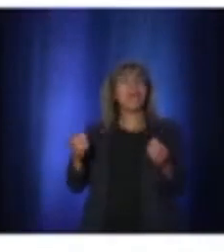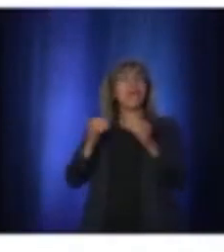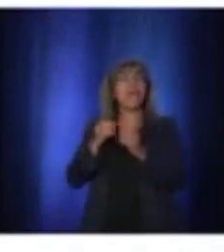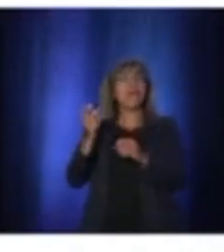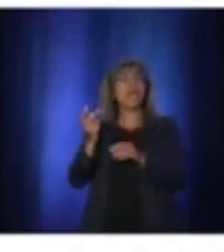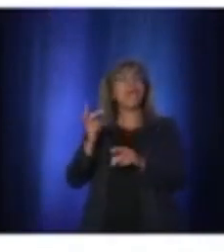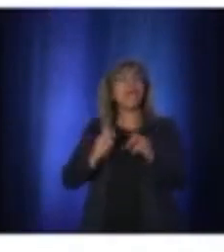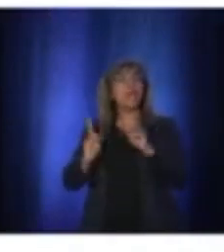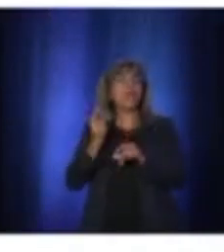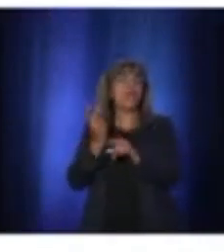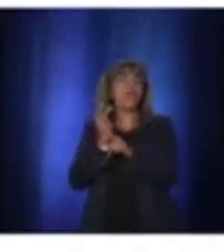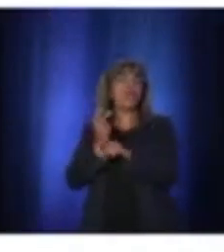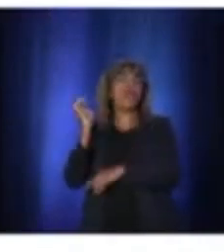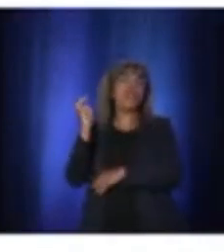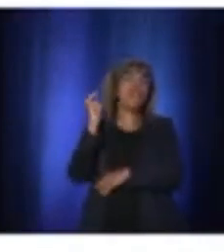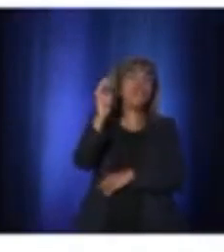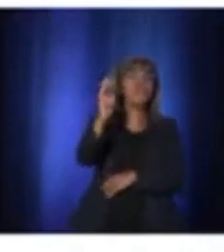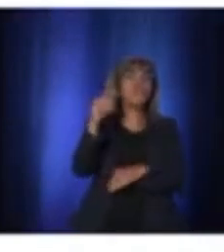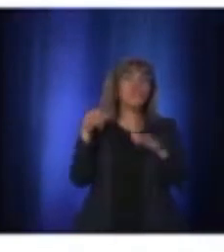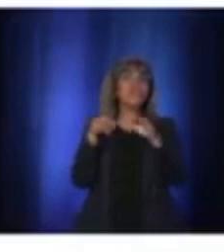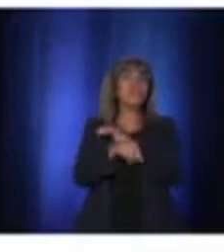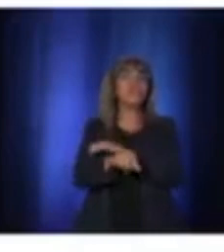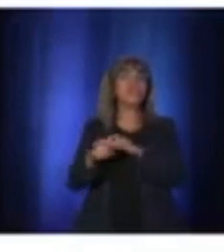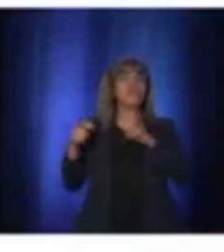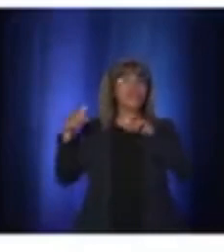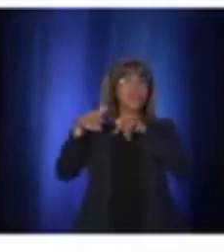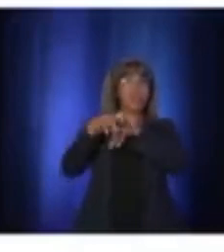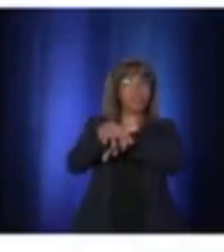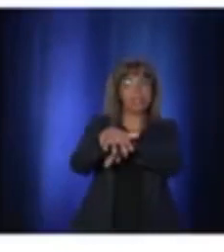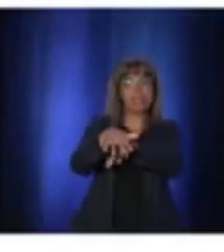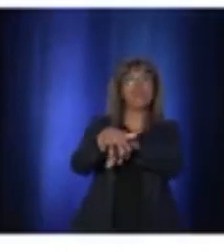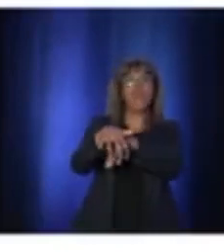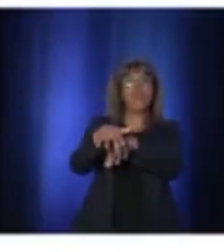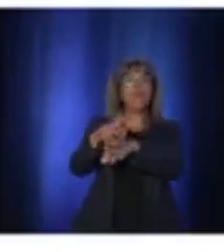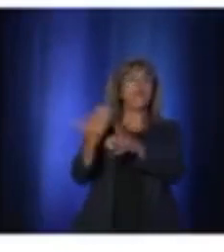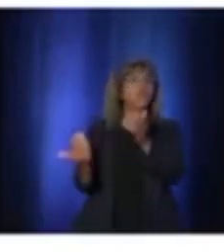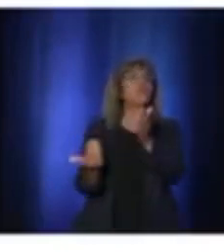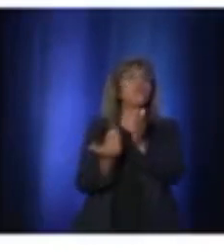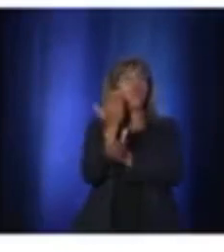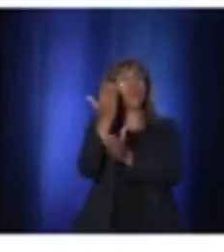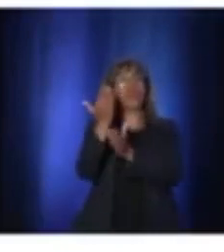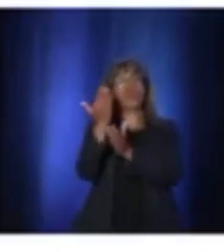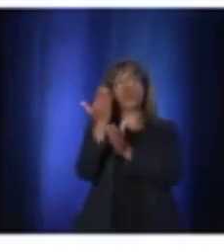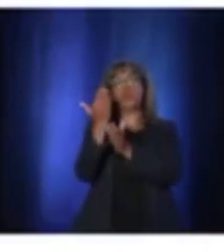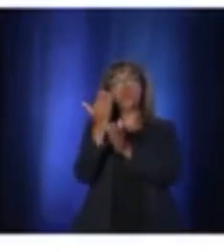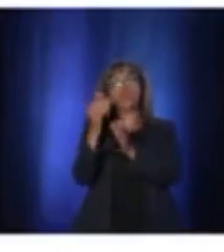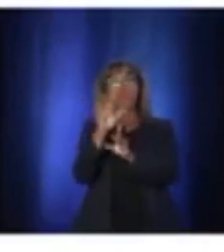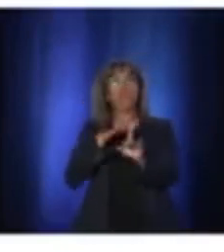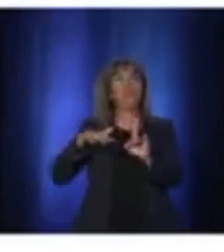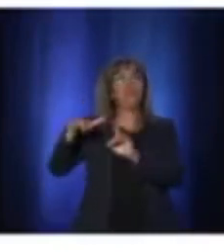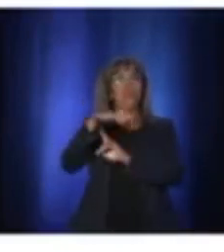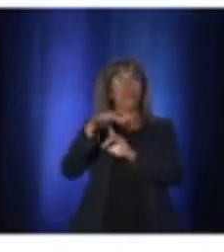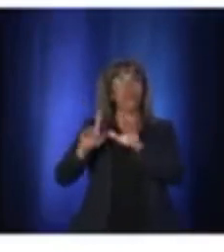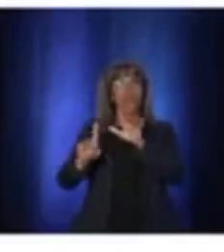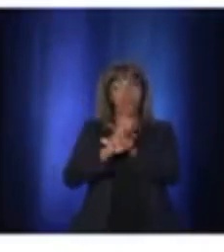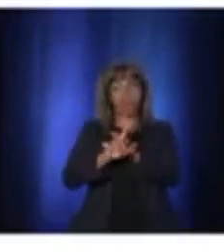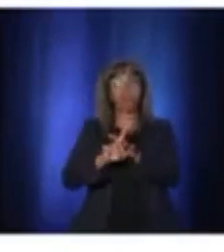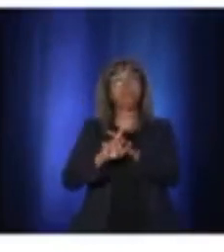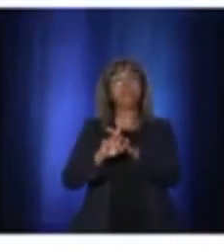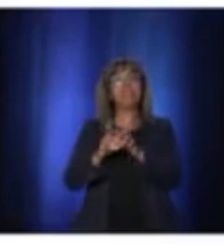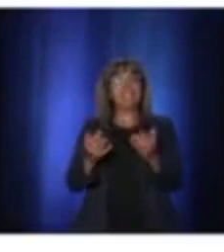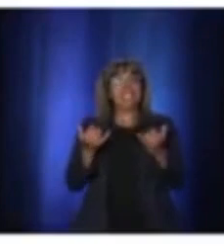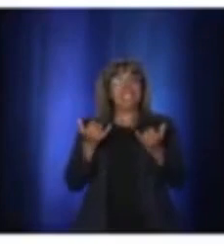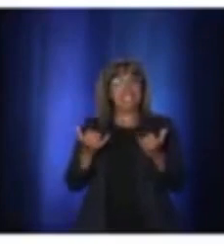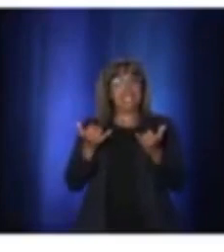phase. I'm announcing today that wearing a mask will be mandatory on public